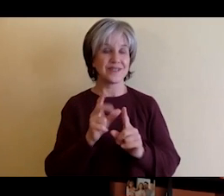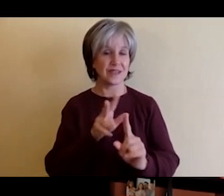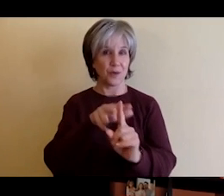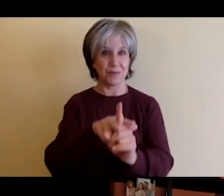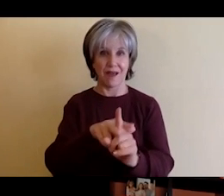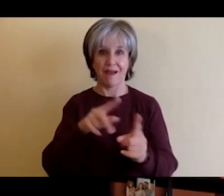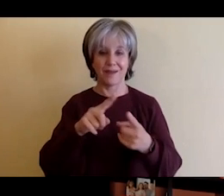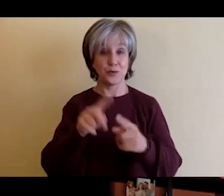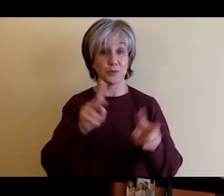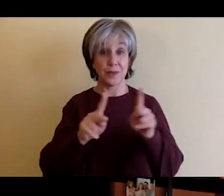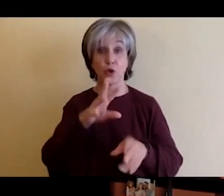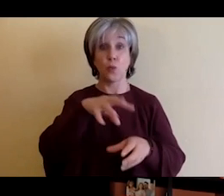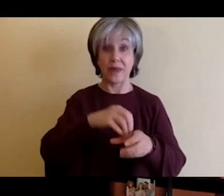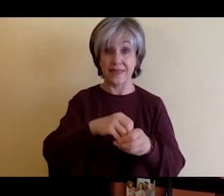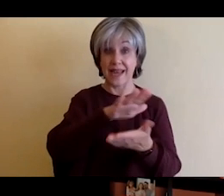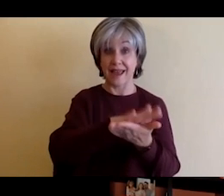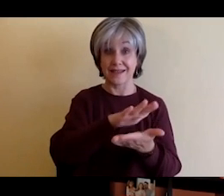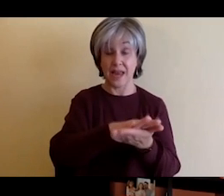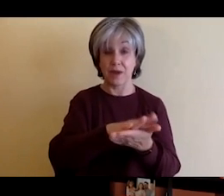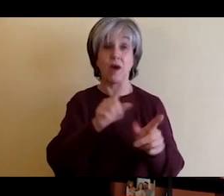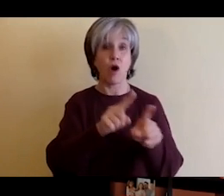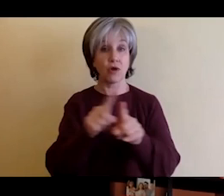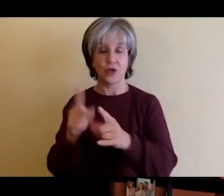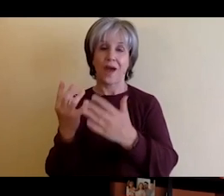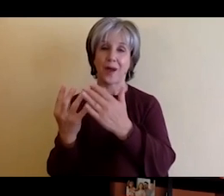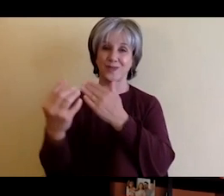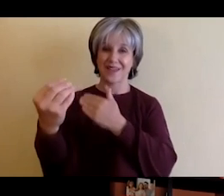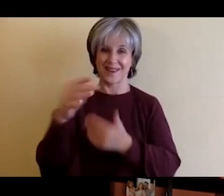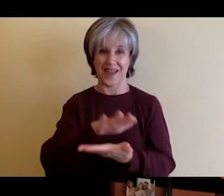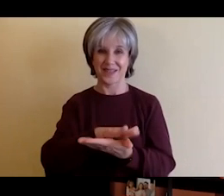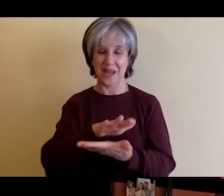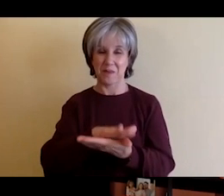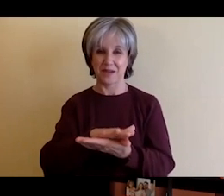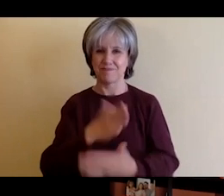thank you very much for that. As we think about this and obviously